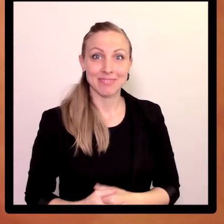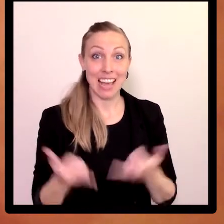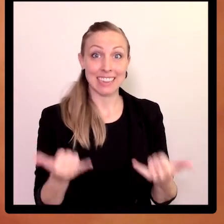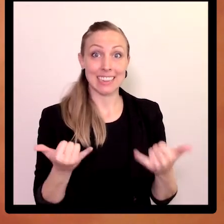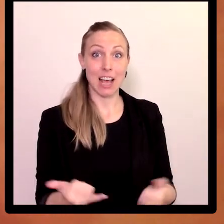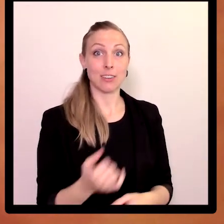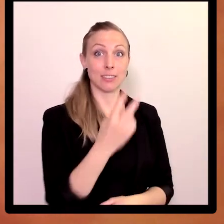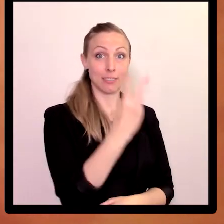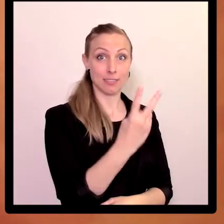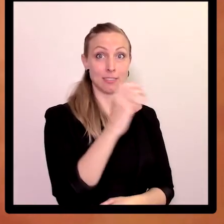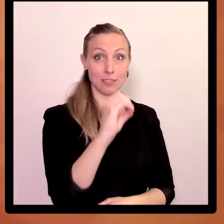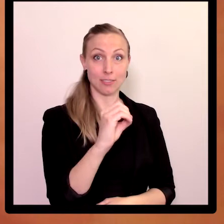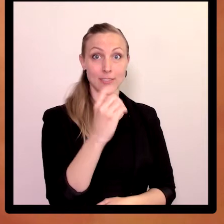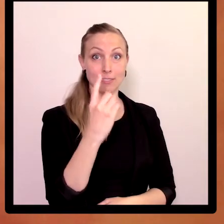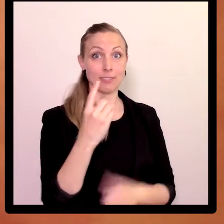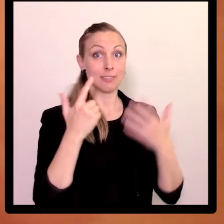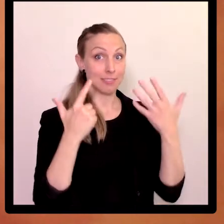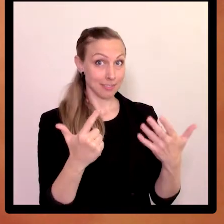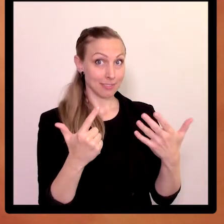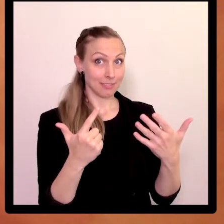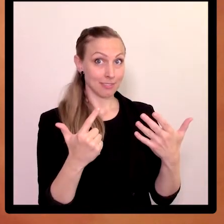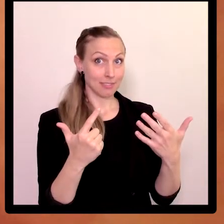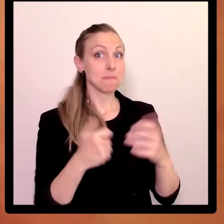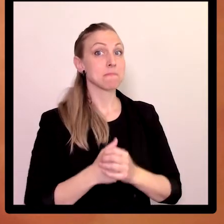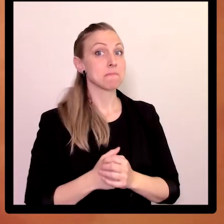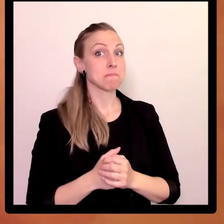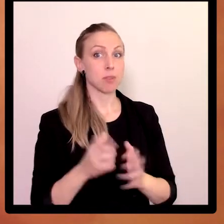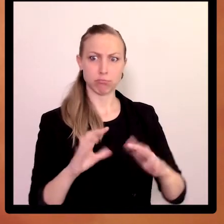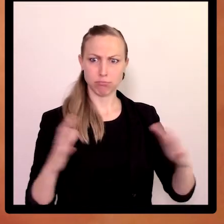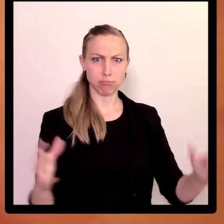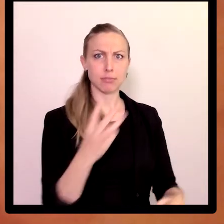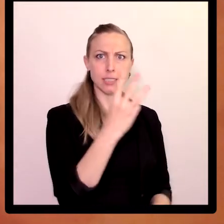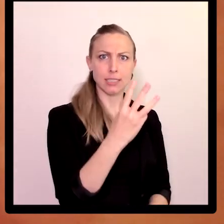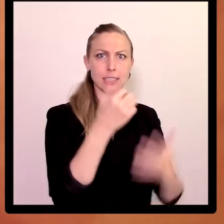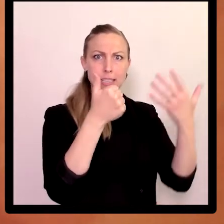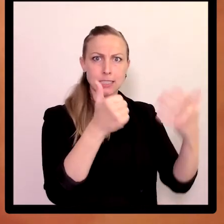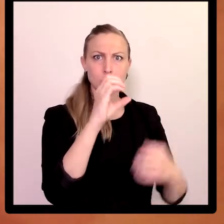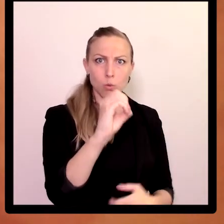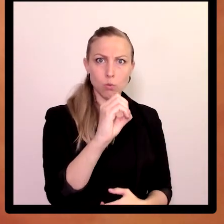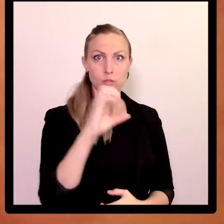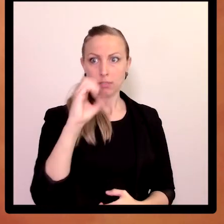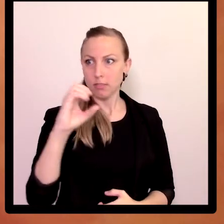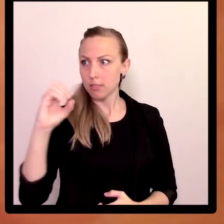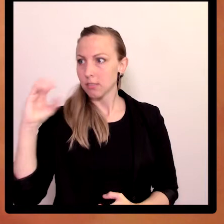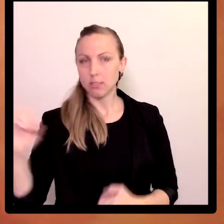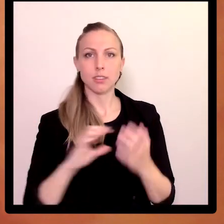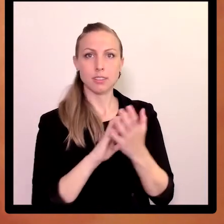We now, in 2017, have more than 360.000 sign in total in our database -